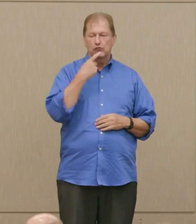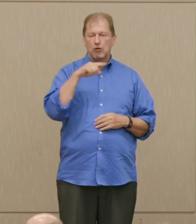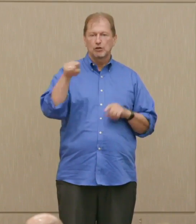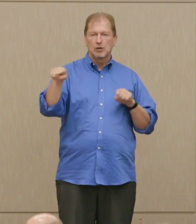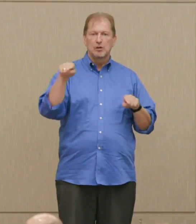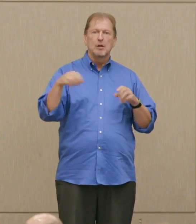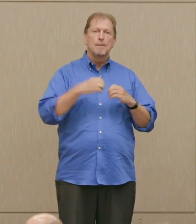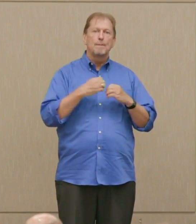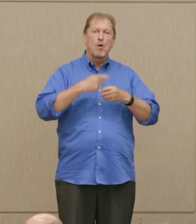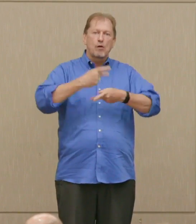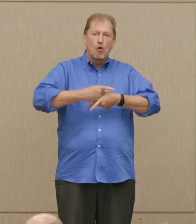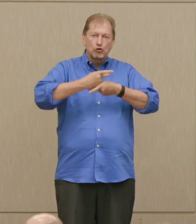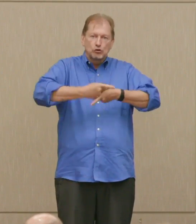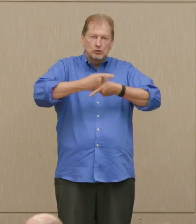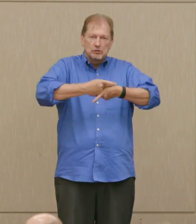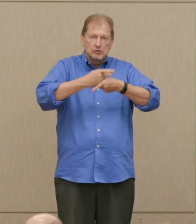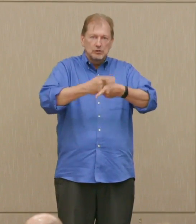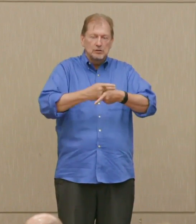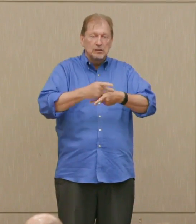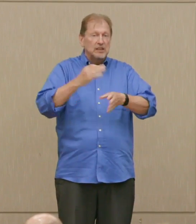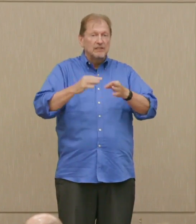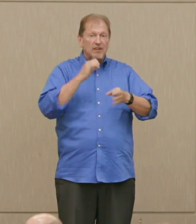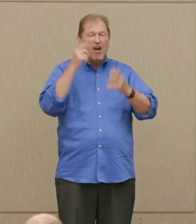more cautious than they would otherwise have been.